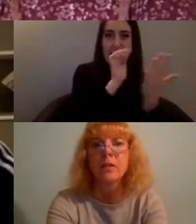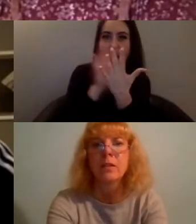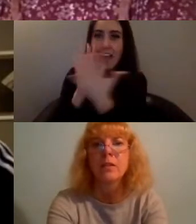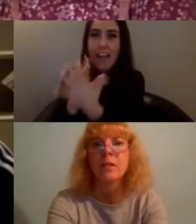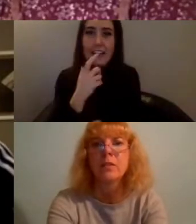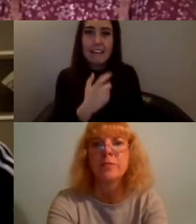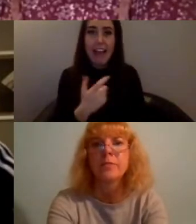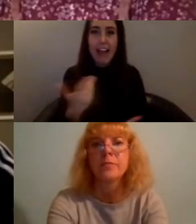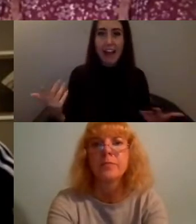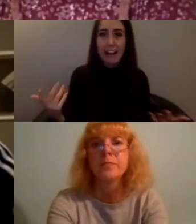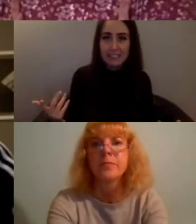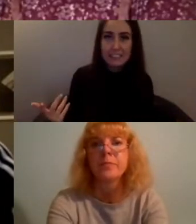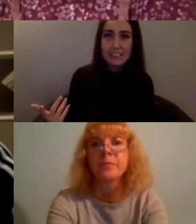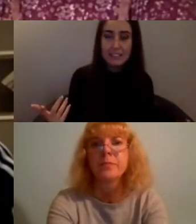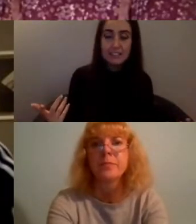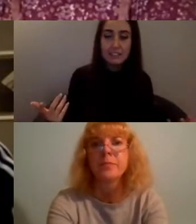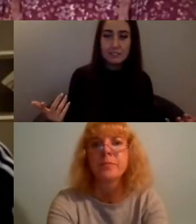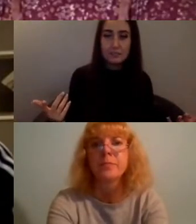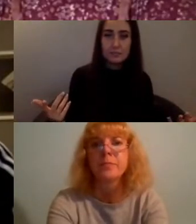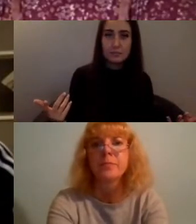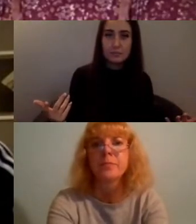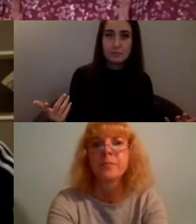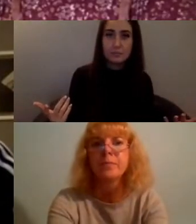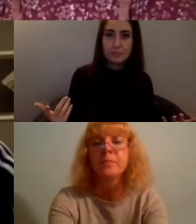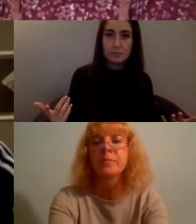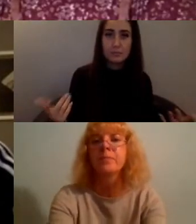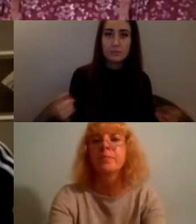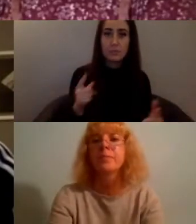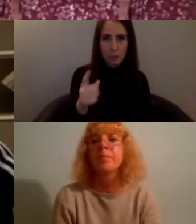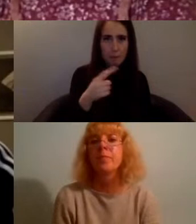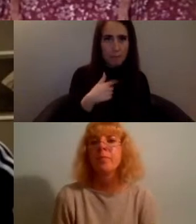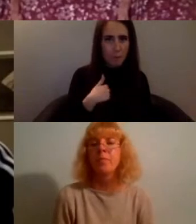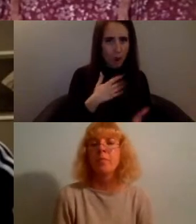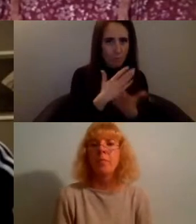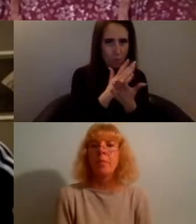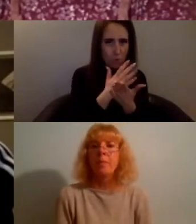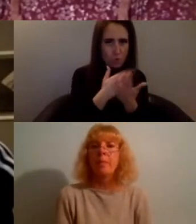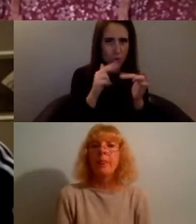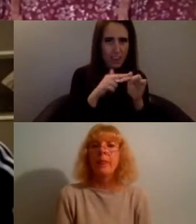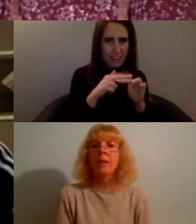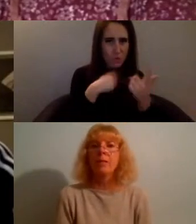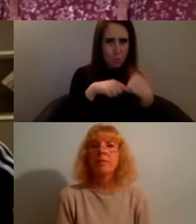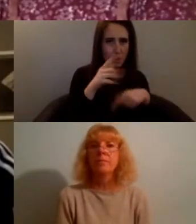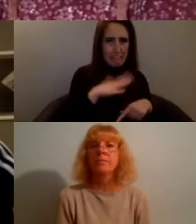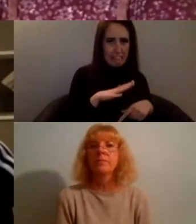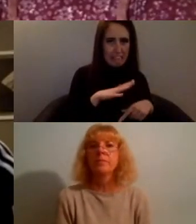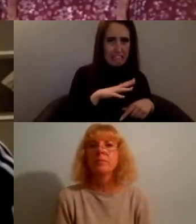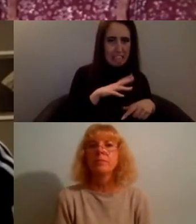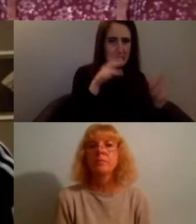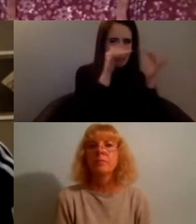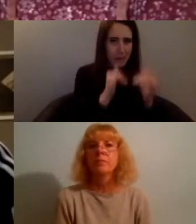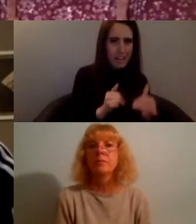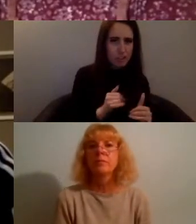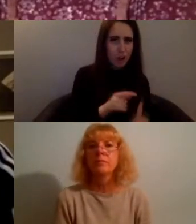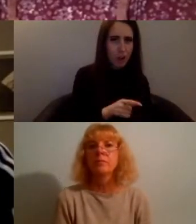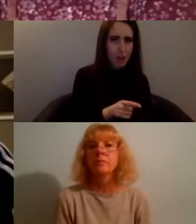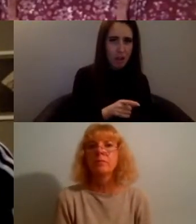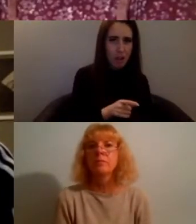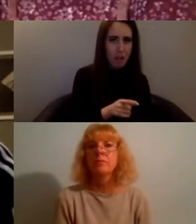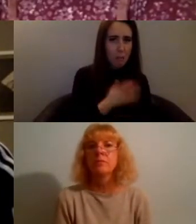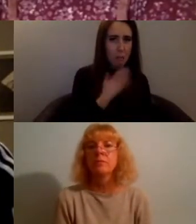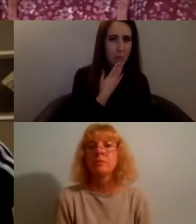and like I don't know if we we need to measure it because yeah I don't know like I think it we'll